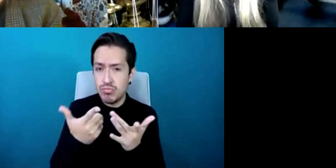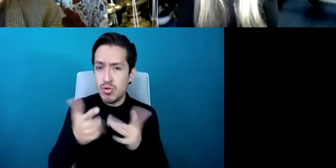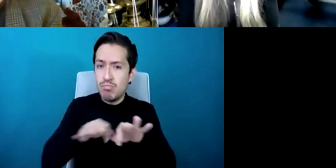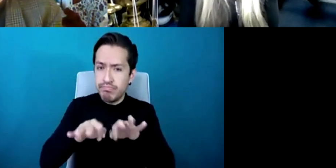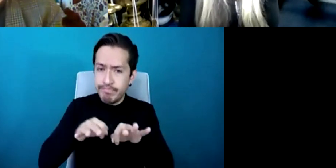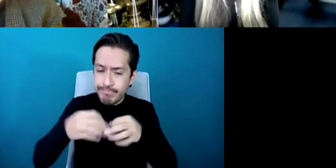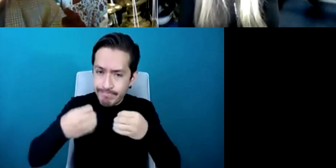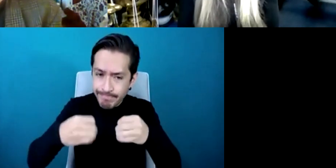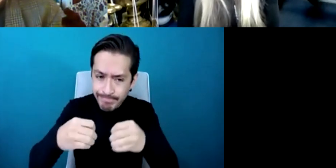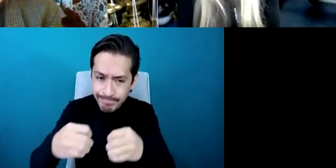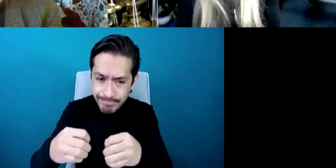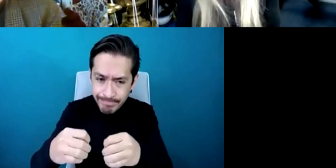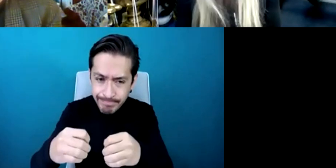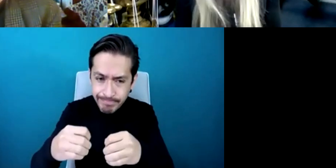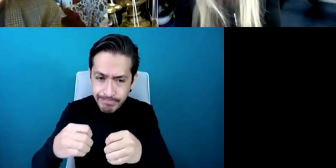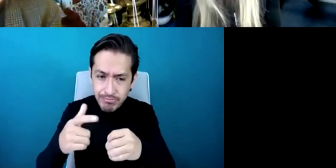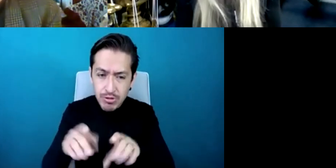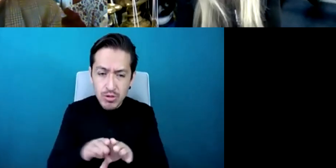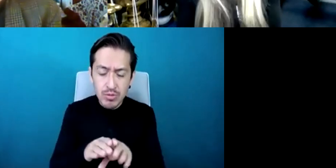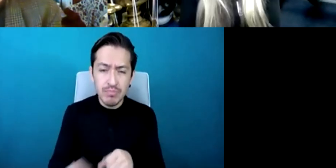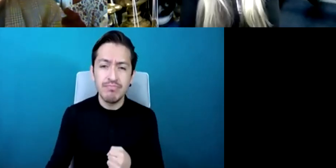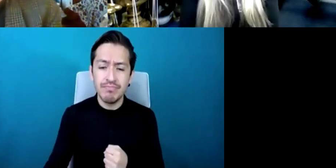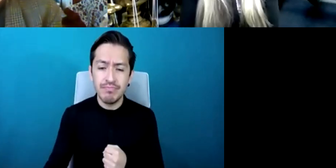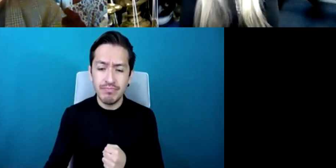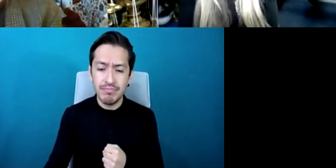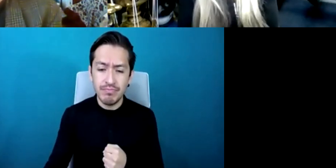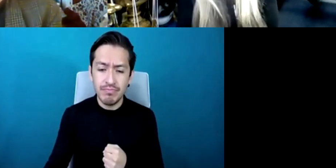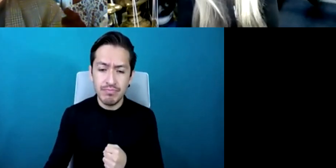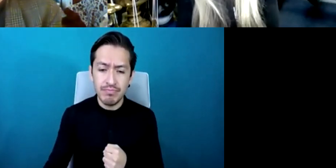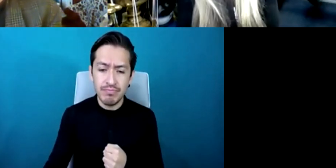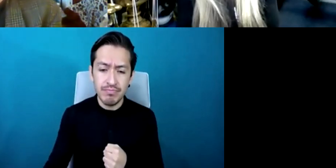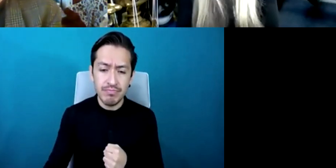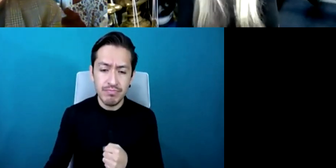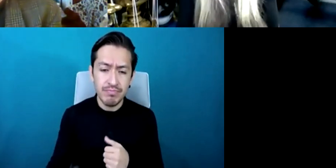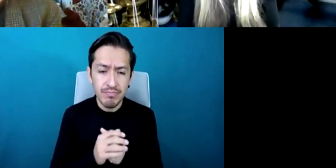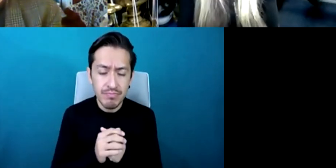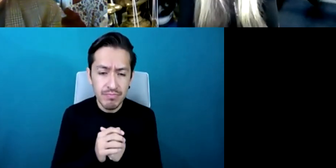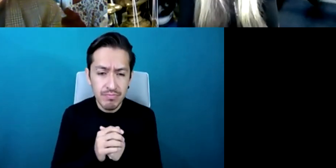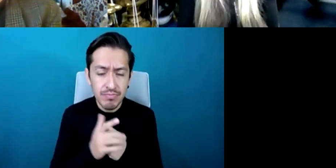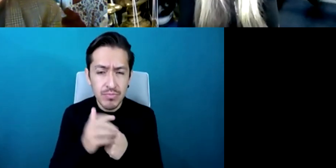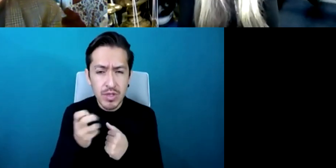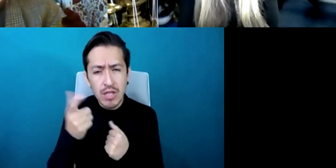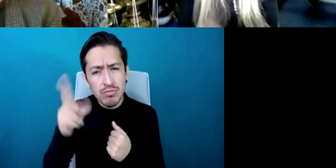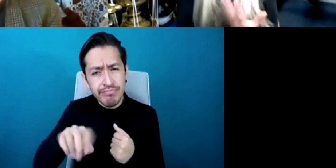absolutely an empty landscape and so that was really interesting as regards to then what do